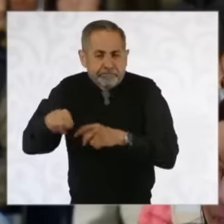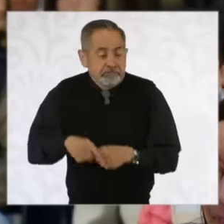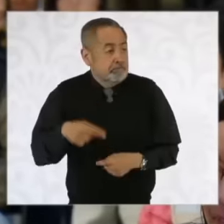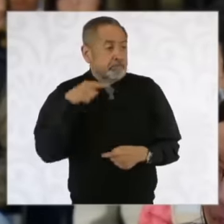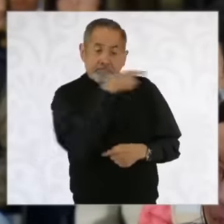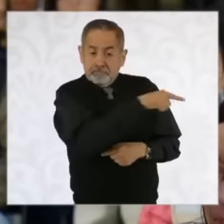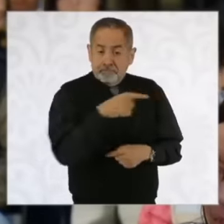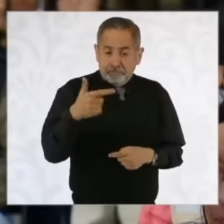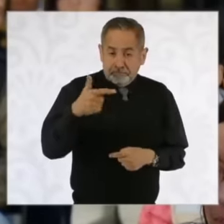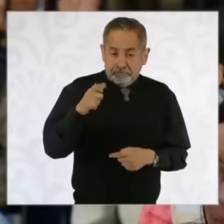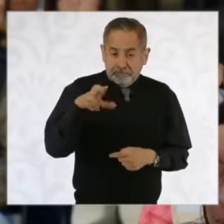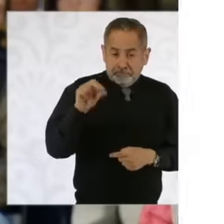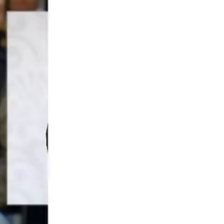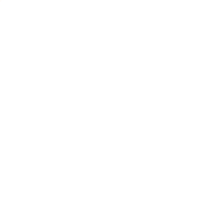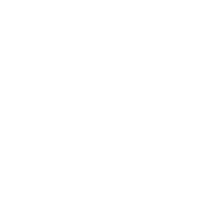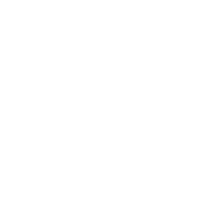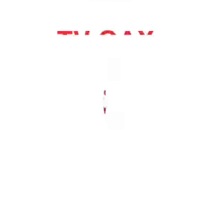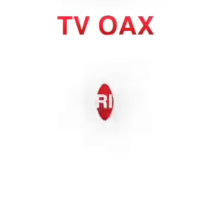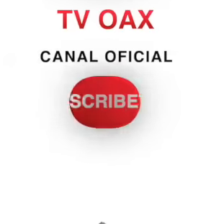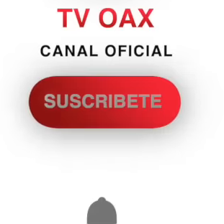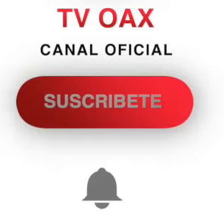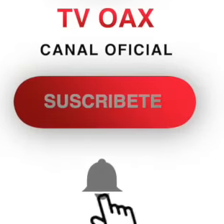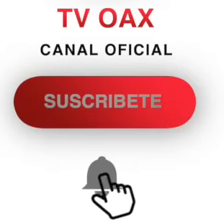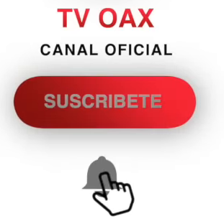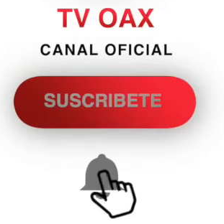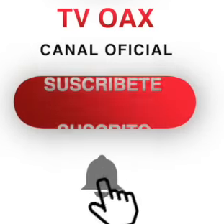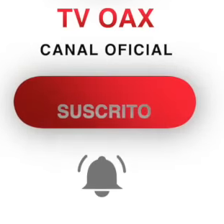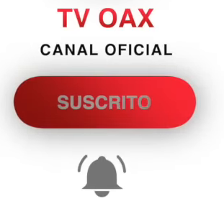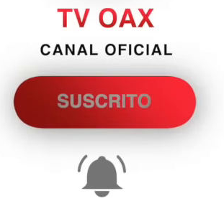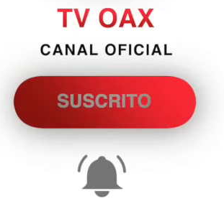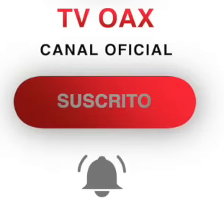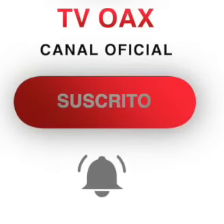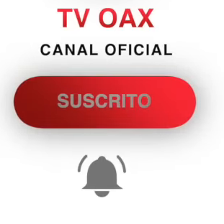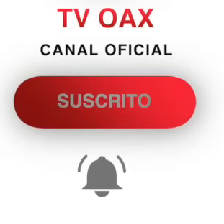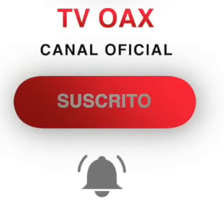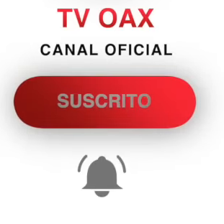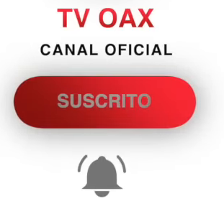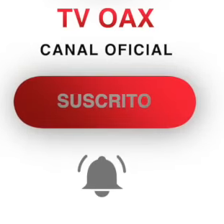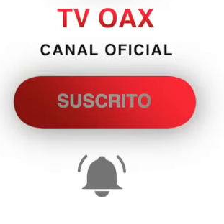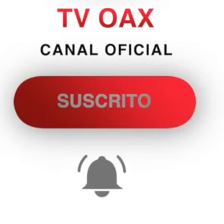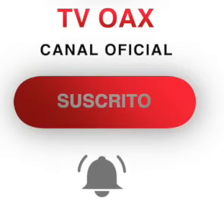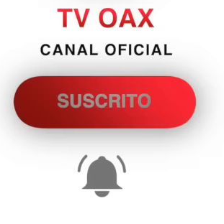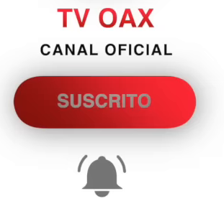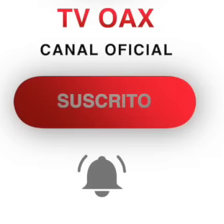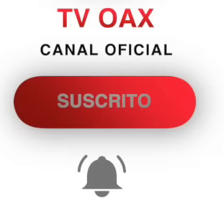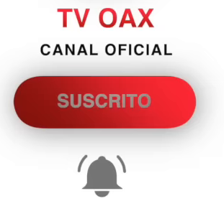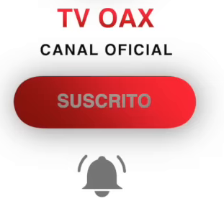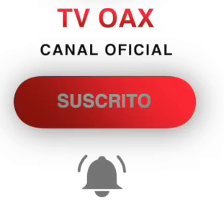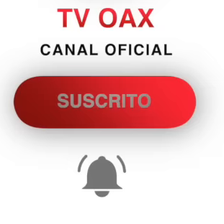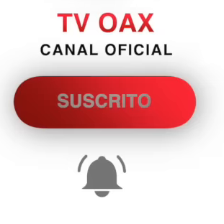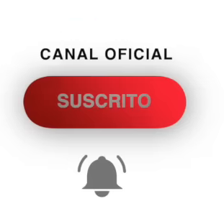Luna was trained in the cisen where he was taught that every peasant that is organized is suspicious of its